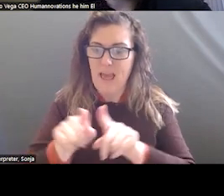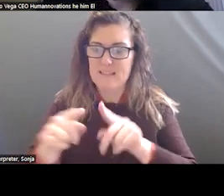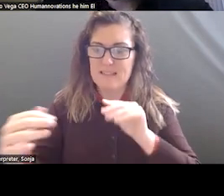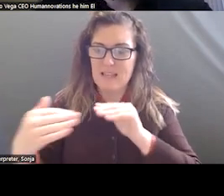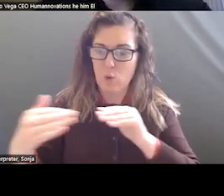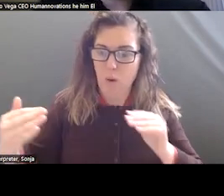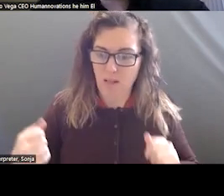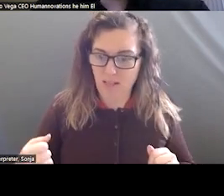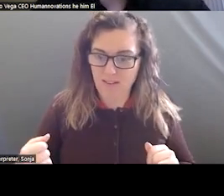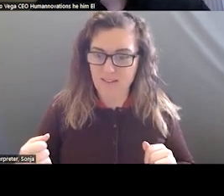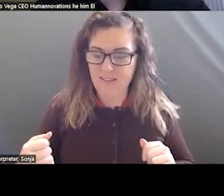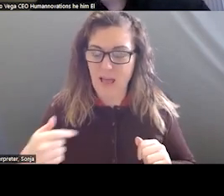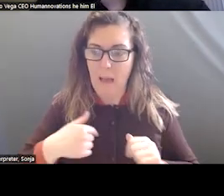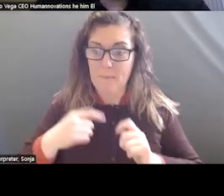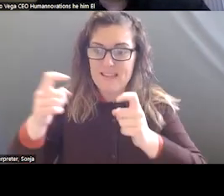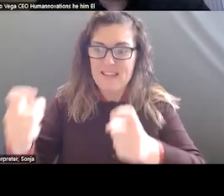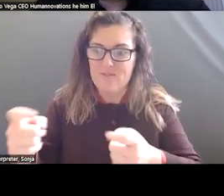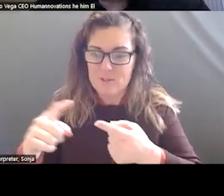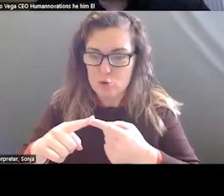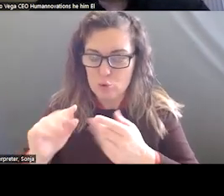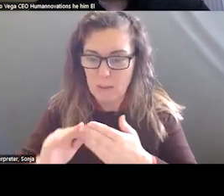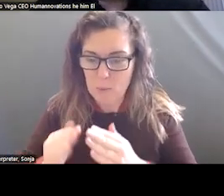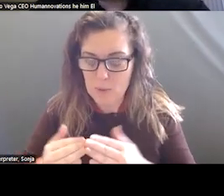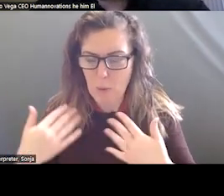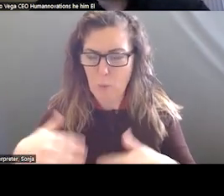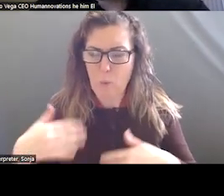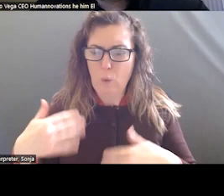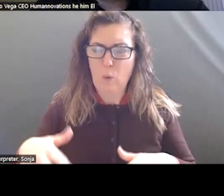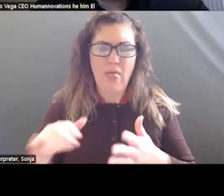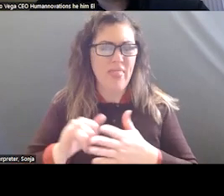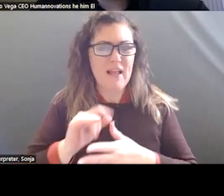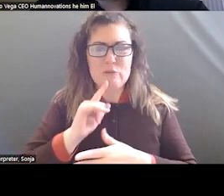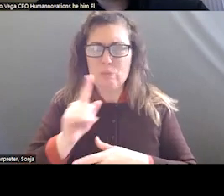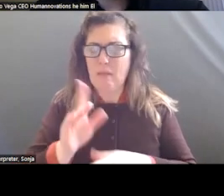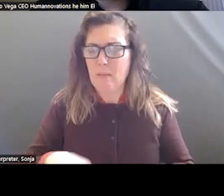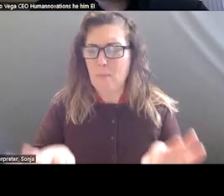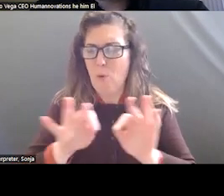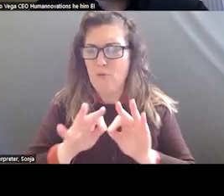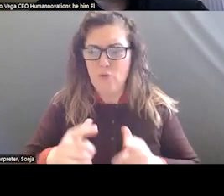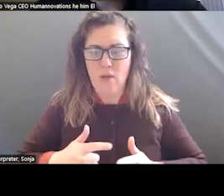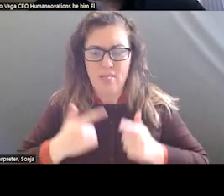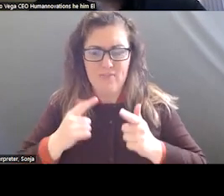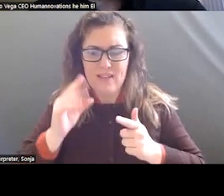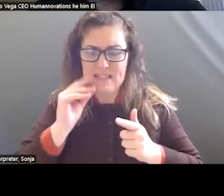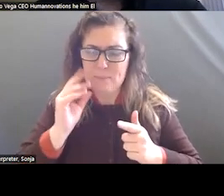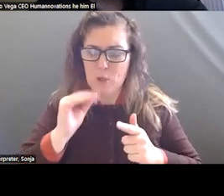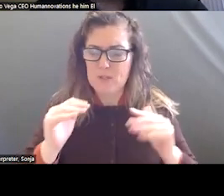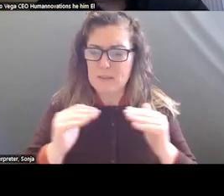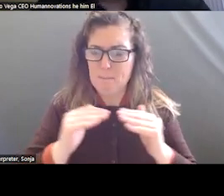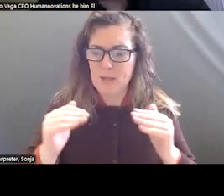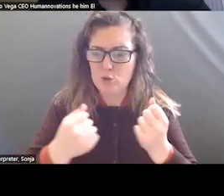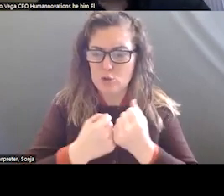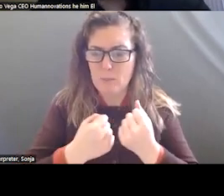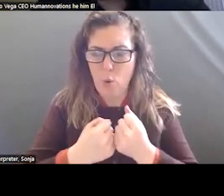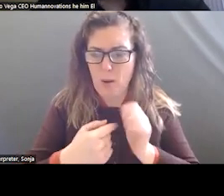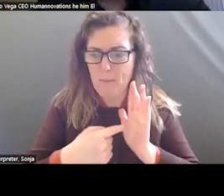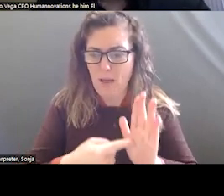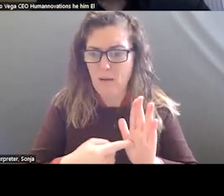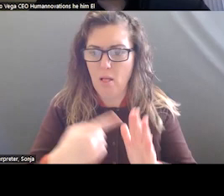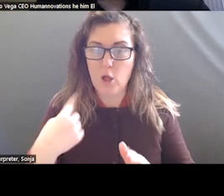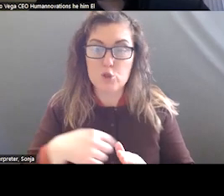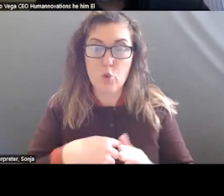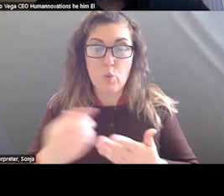GIFT TO THE COMMUNITY REALLY BRINGS THE ESSENCE TO THIS MODEL.